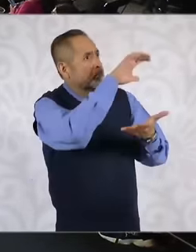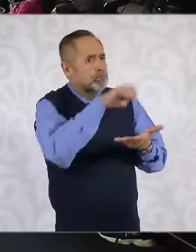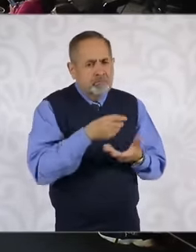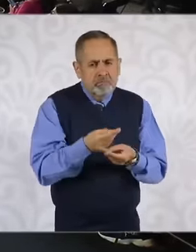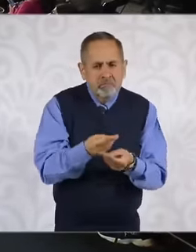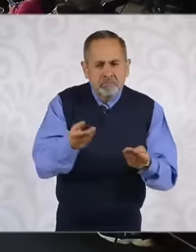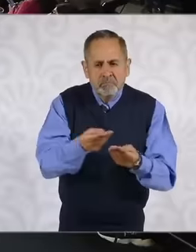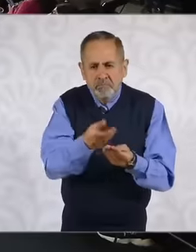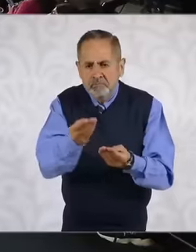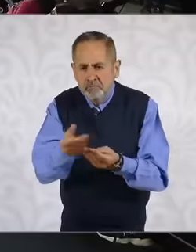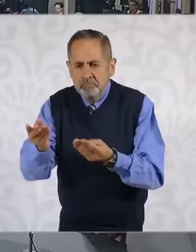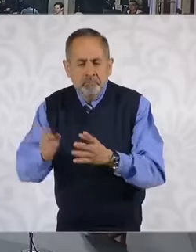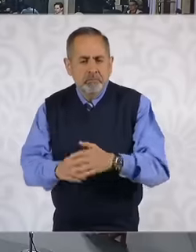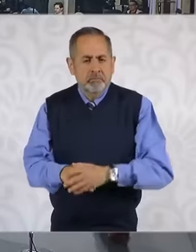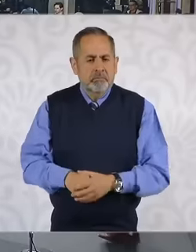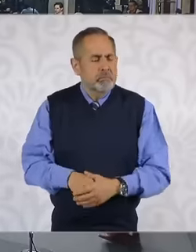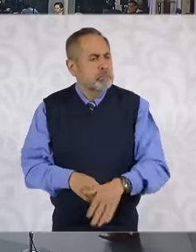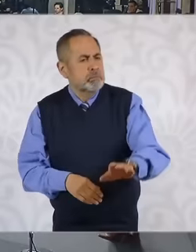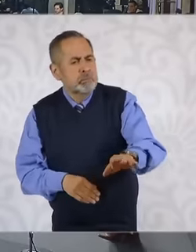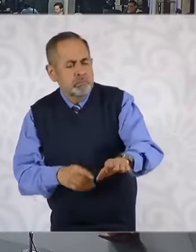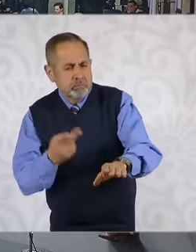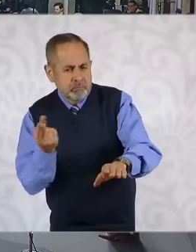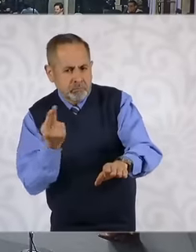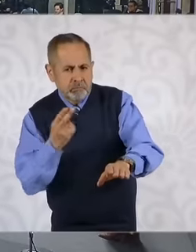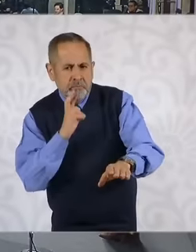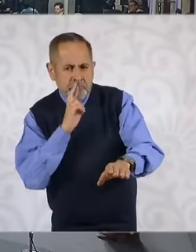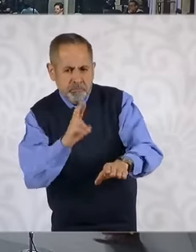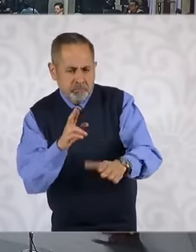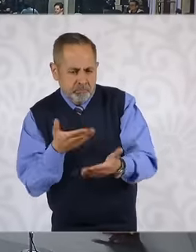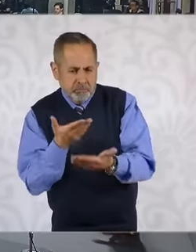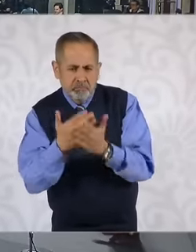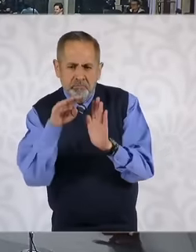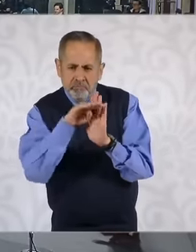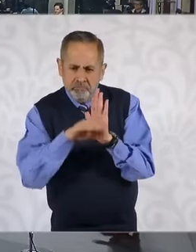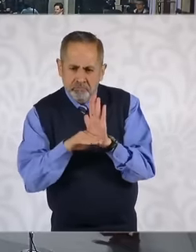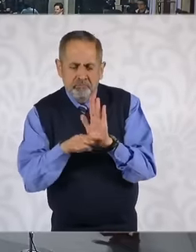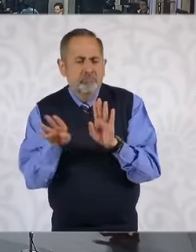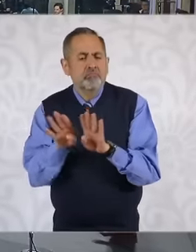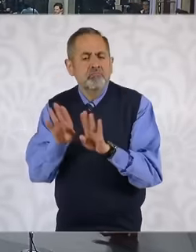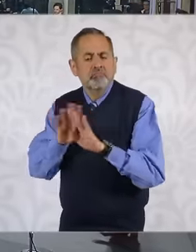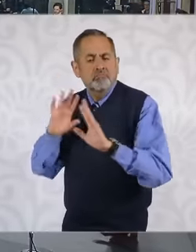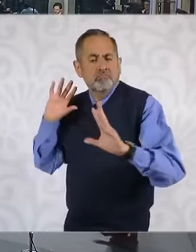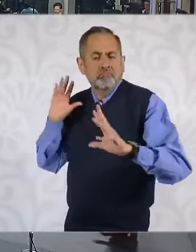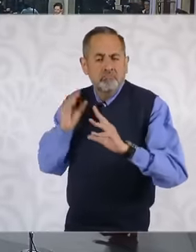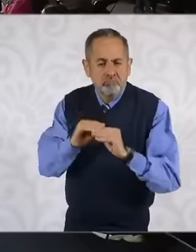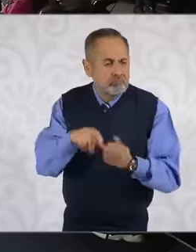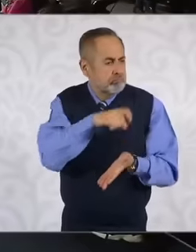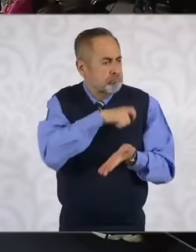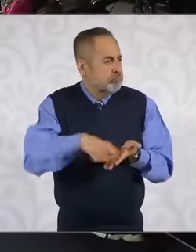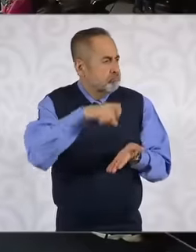example, a report would be given on the type of medicines that were being acquired throughout the period that was